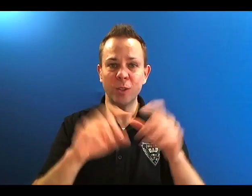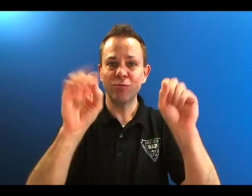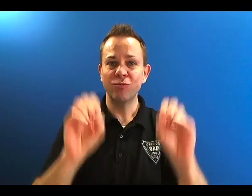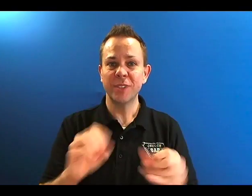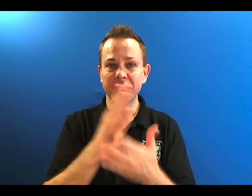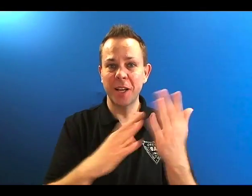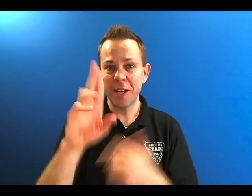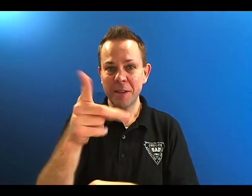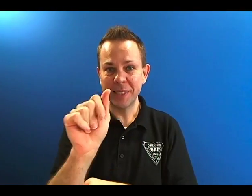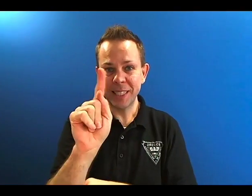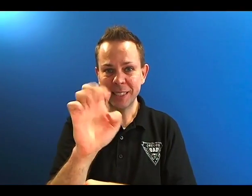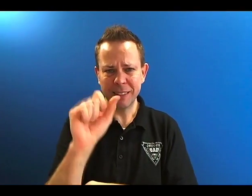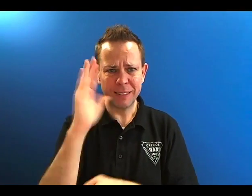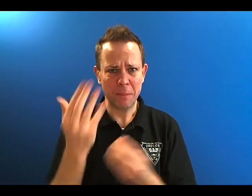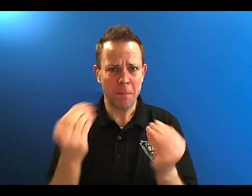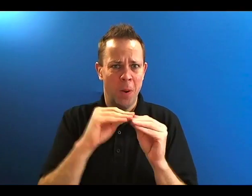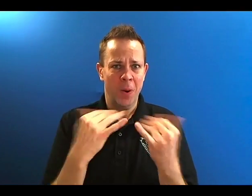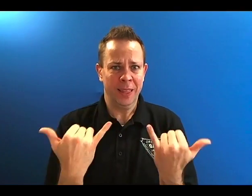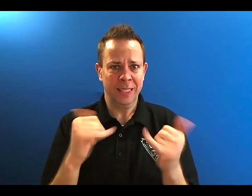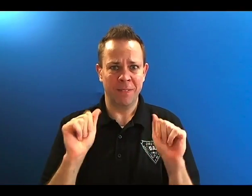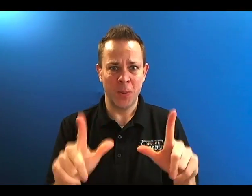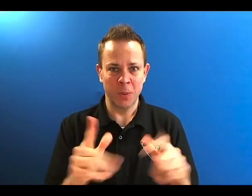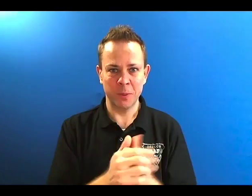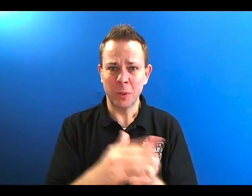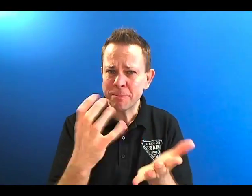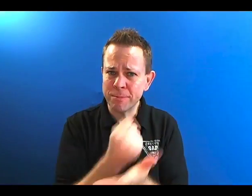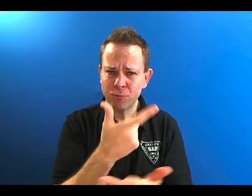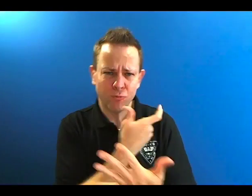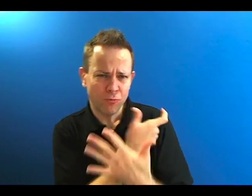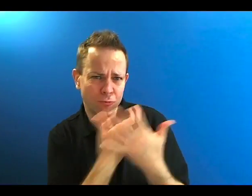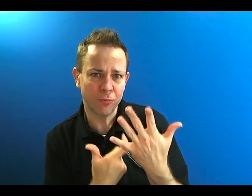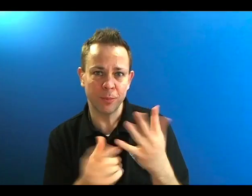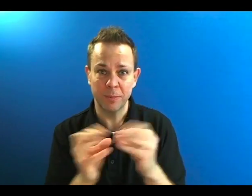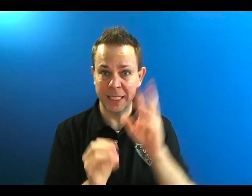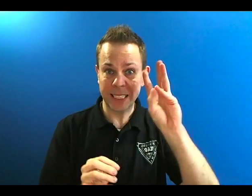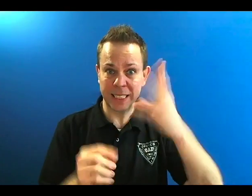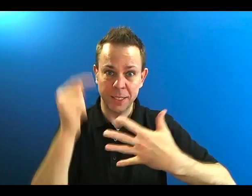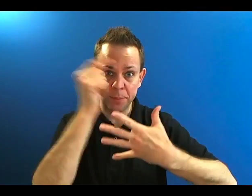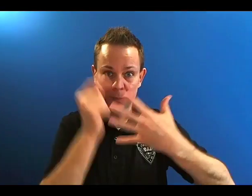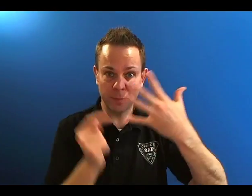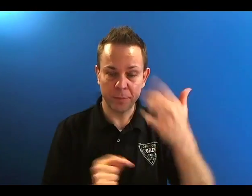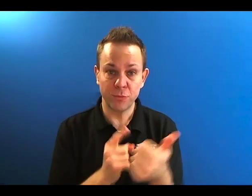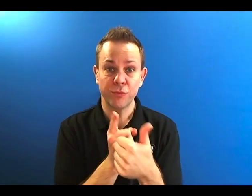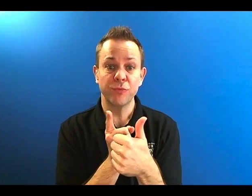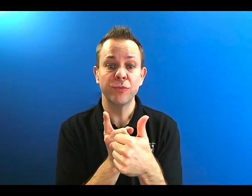There are several updates that I need share with you. I believe I have more updates than usual. I have a total of 6 things to discuss.